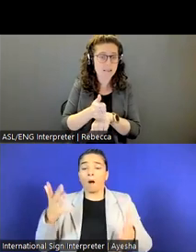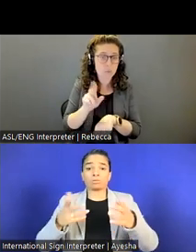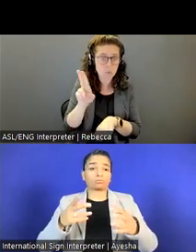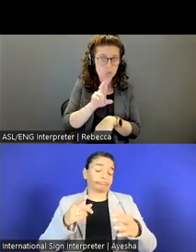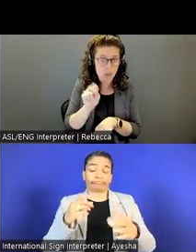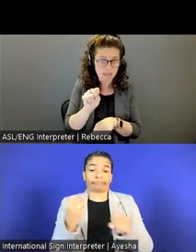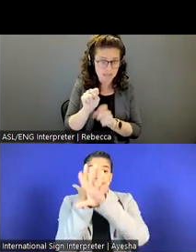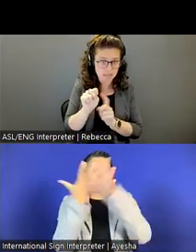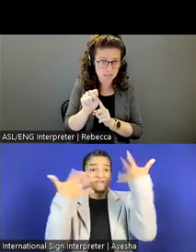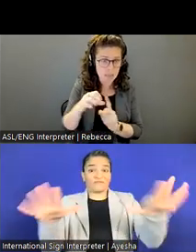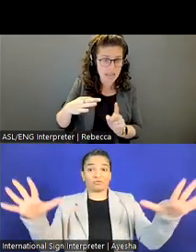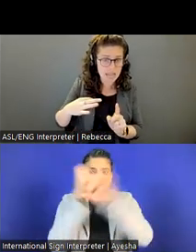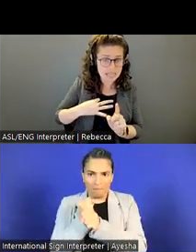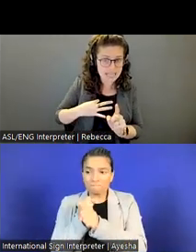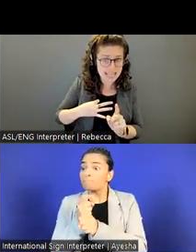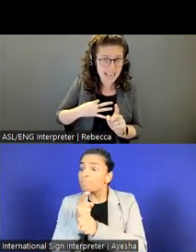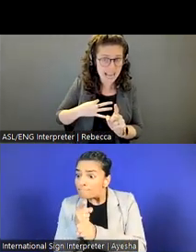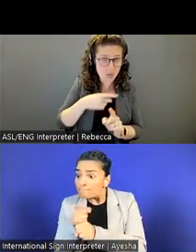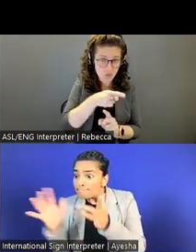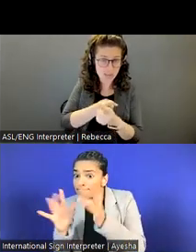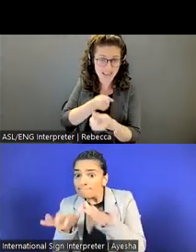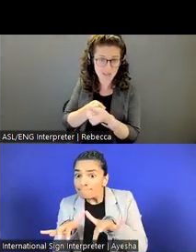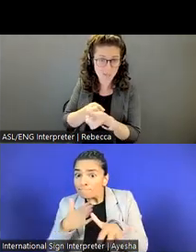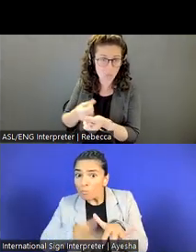support to obtain a work permit? A U.S. work permit?